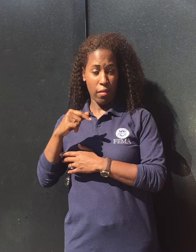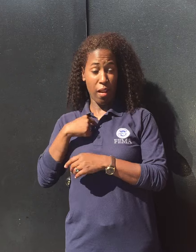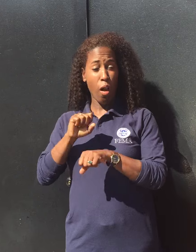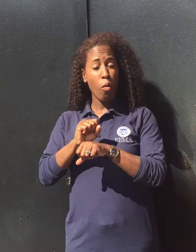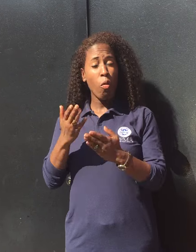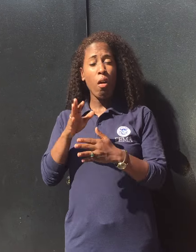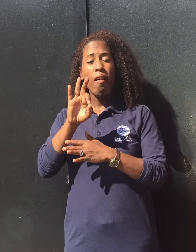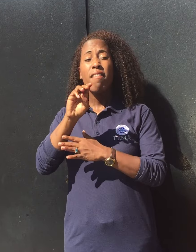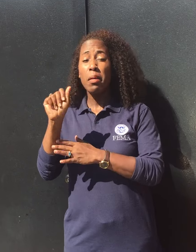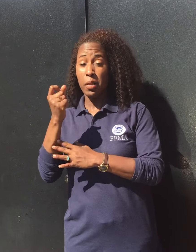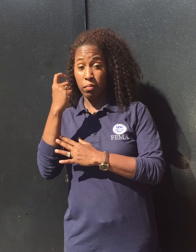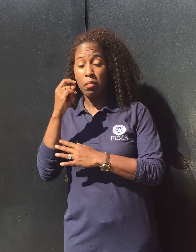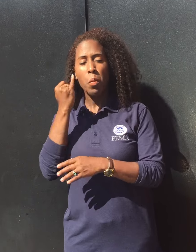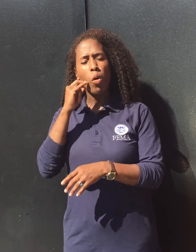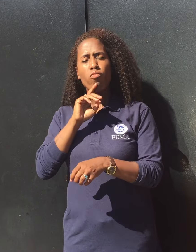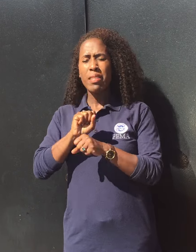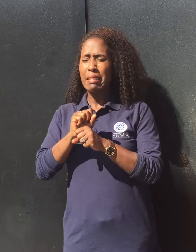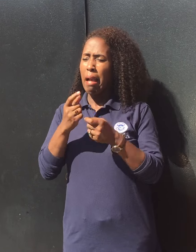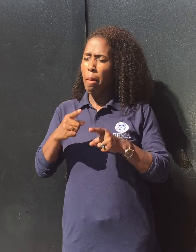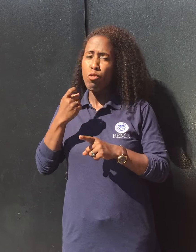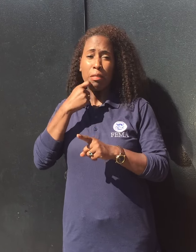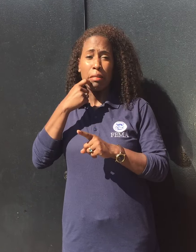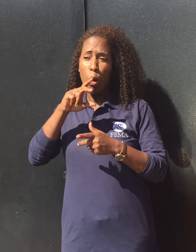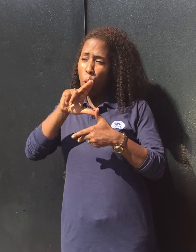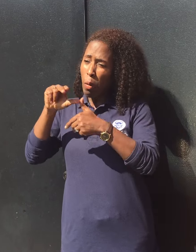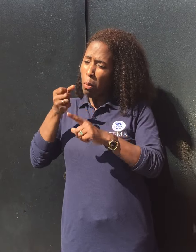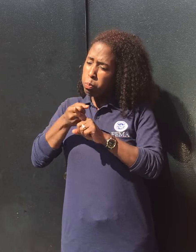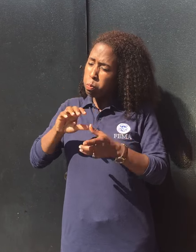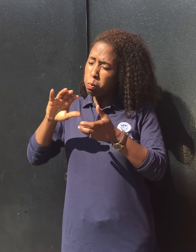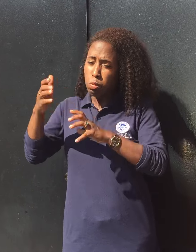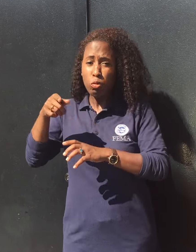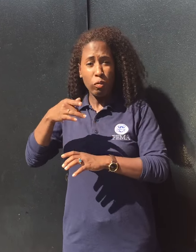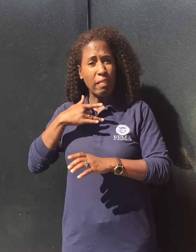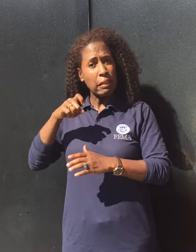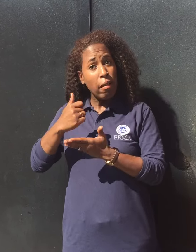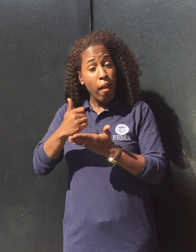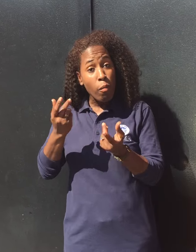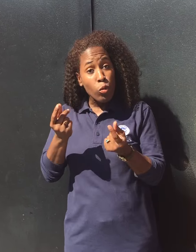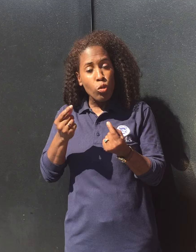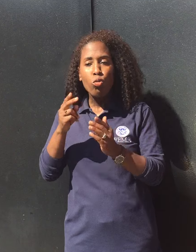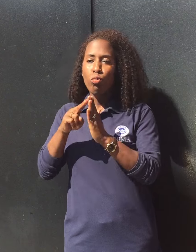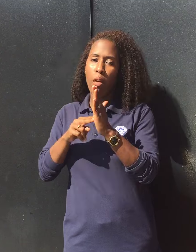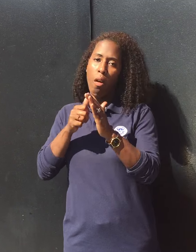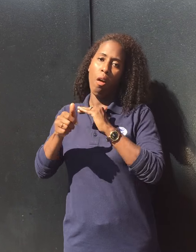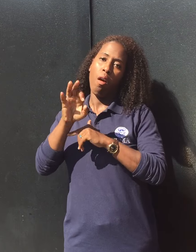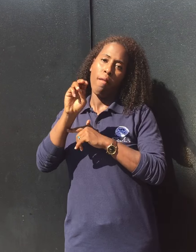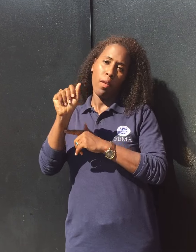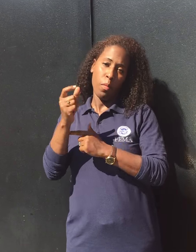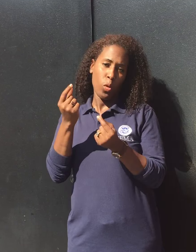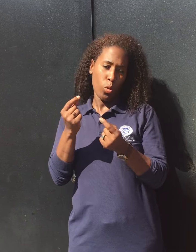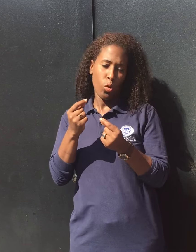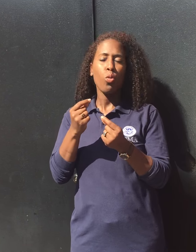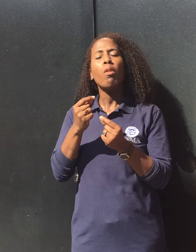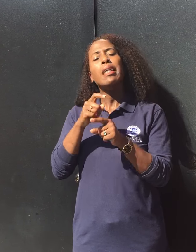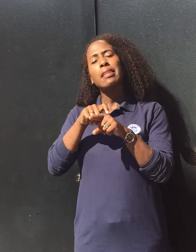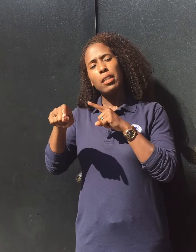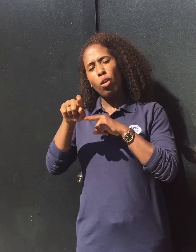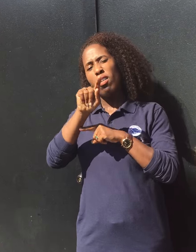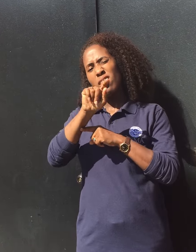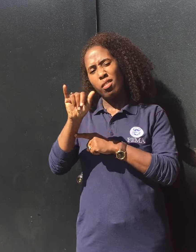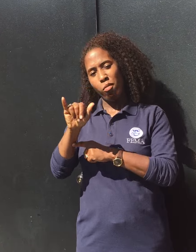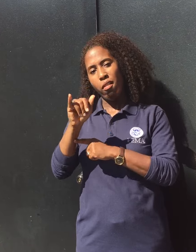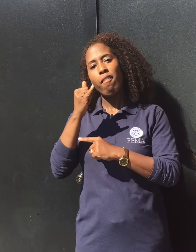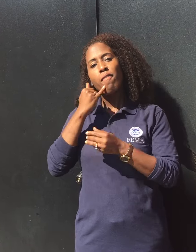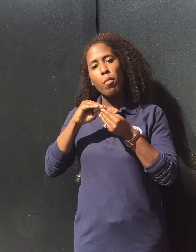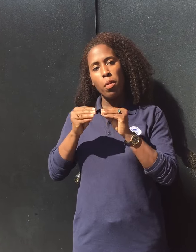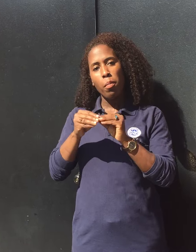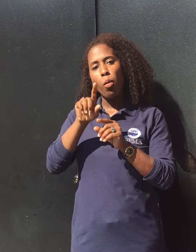If you've been impacted by the recent hurricane, please register with FEMA by using your TTY